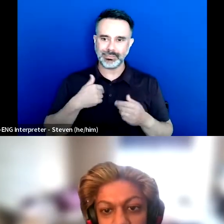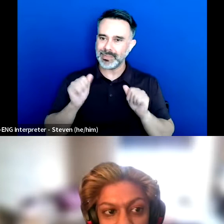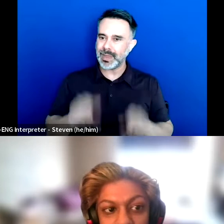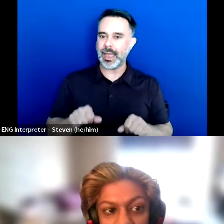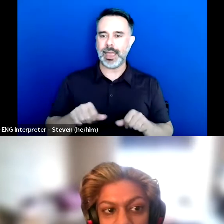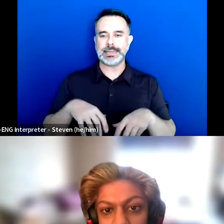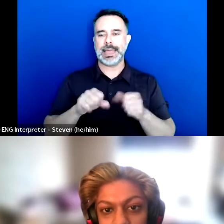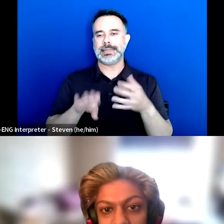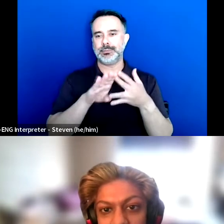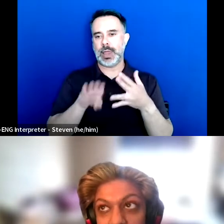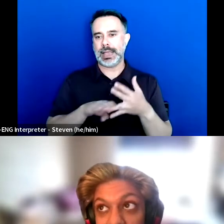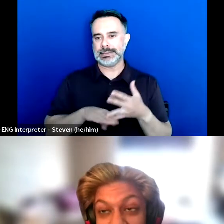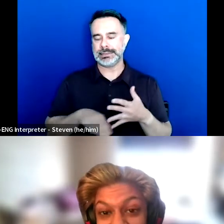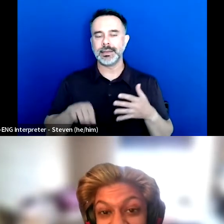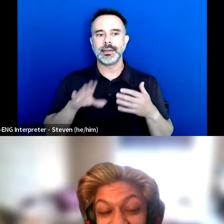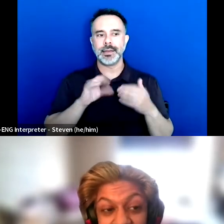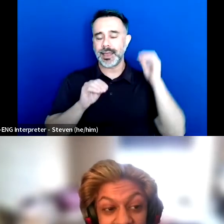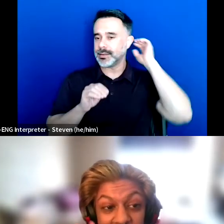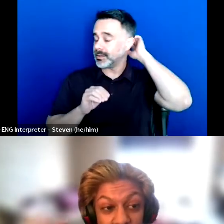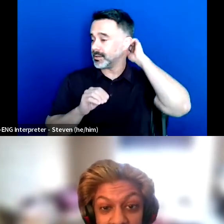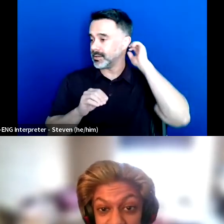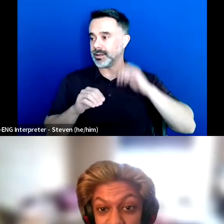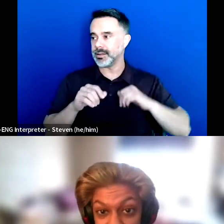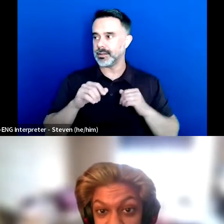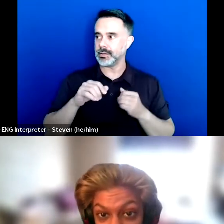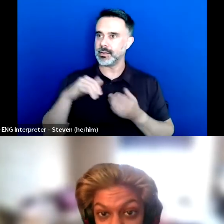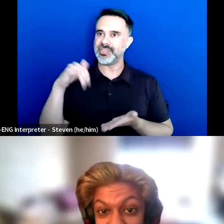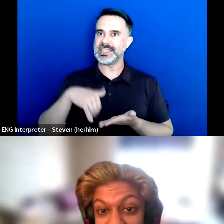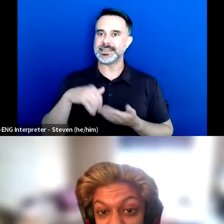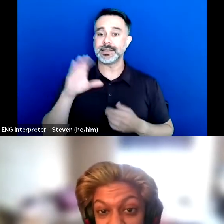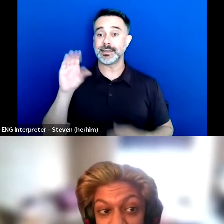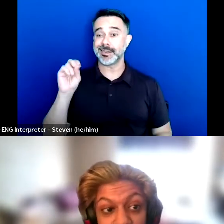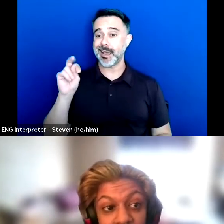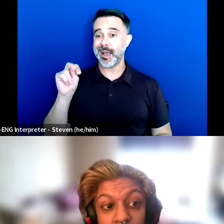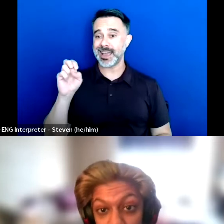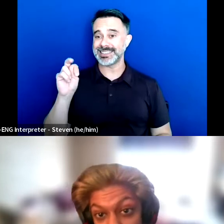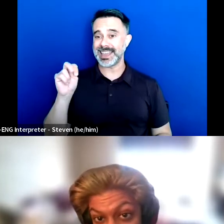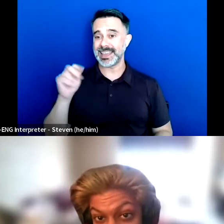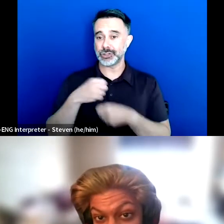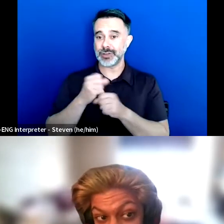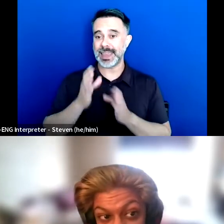You do need people, this content creator job is actually four jobs in one.